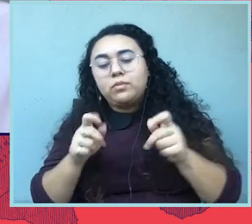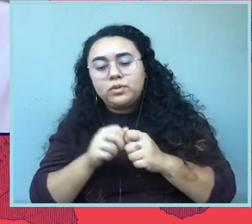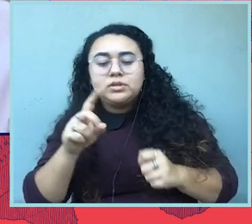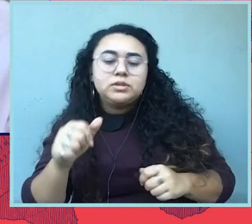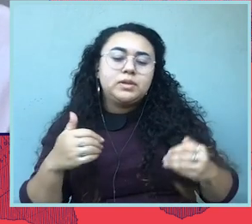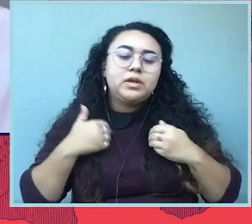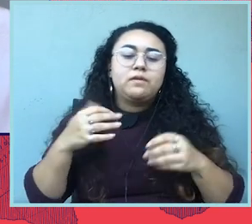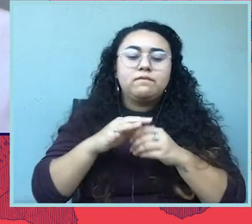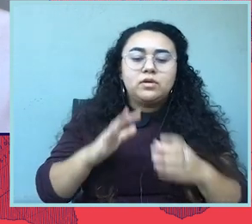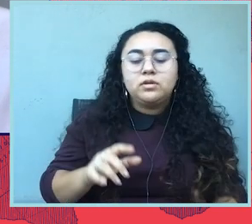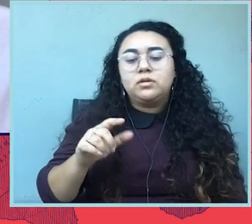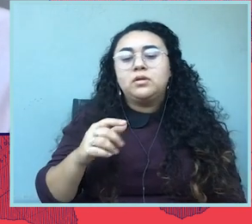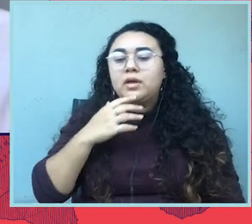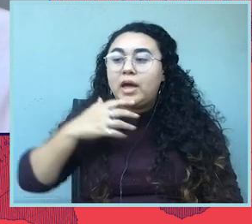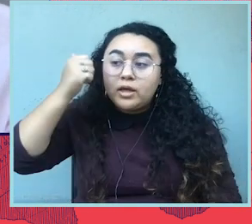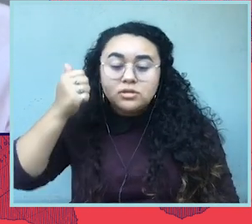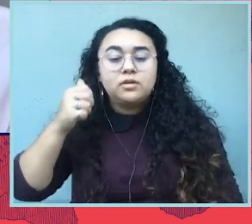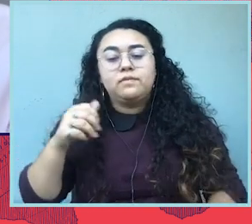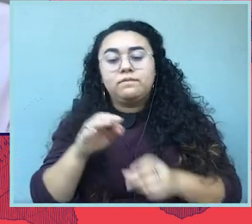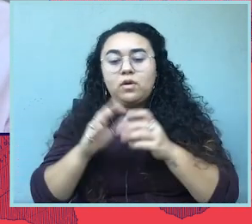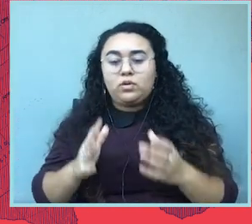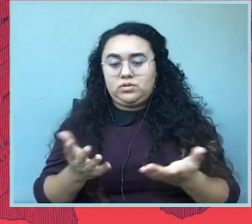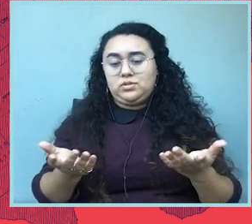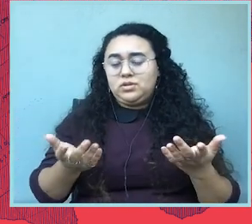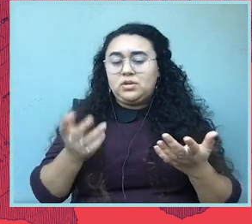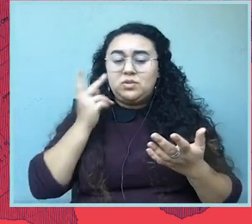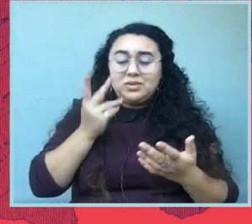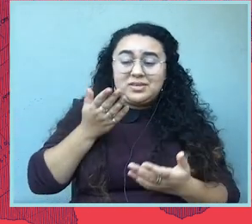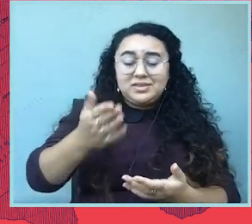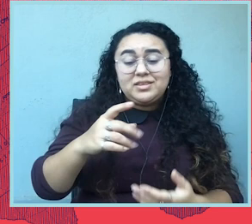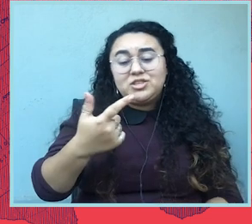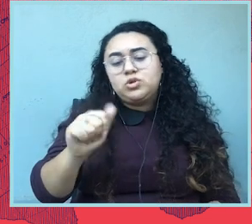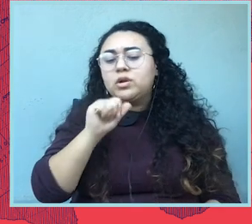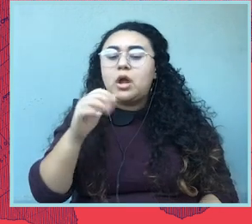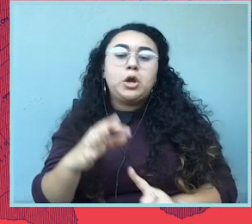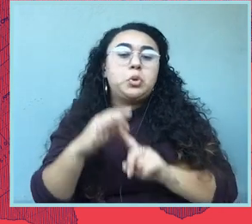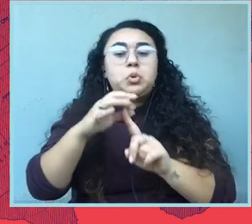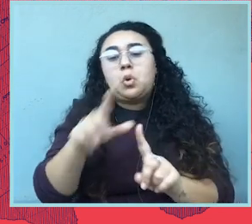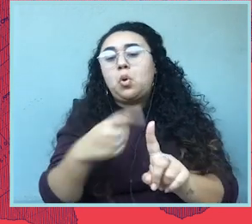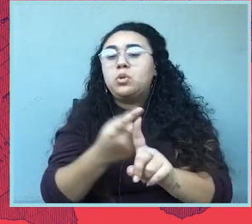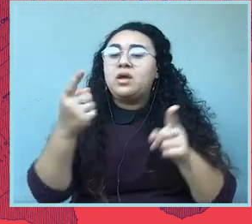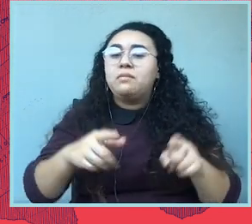people with disabilities, young voters, the elderly. And what we're seeing in Georgia is not unique at all.